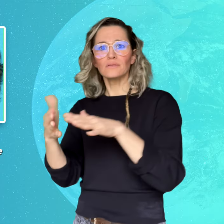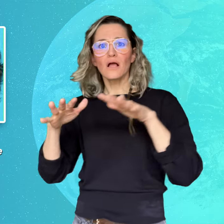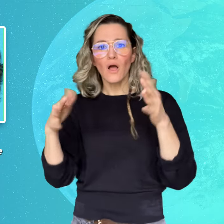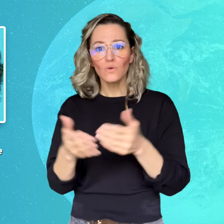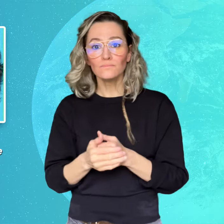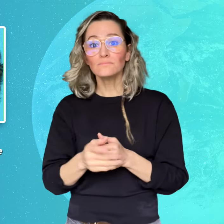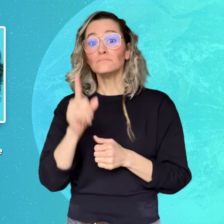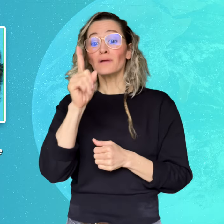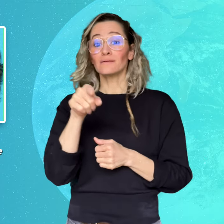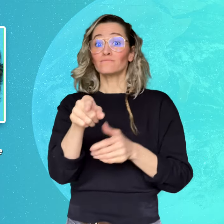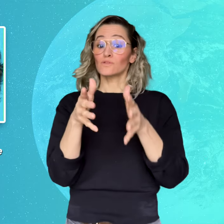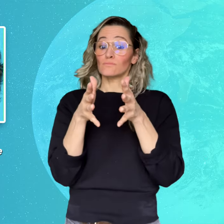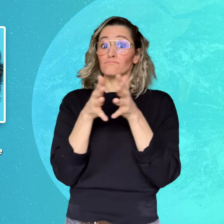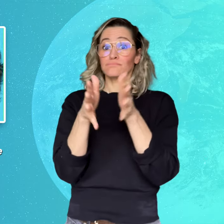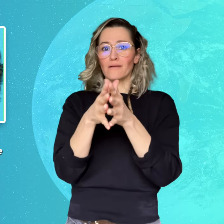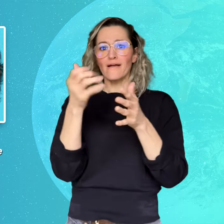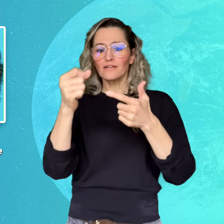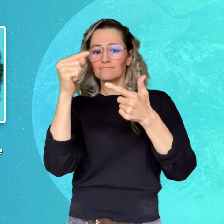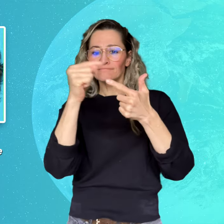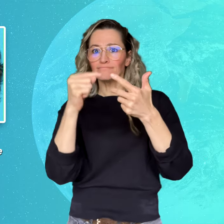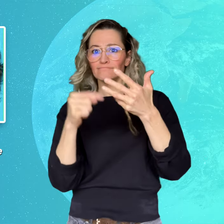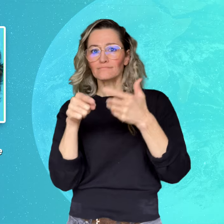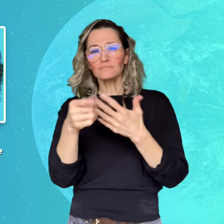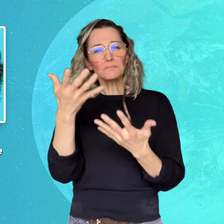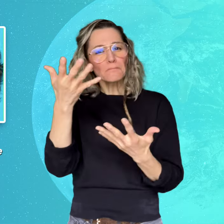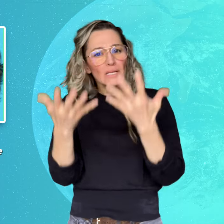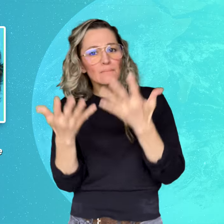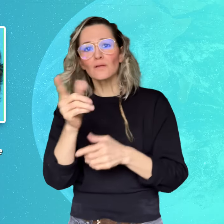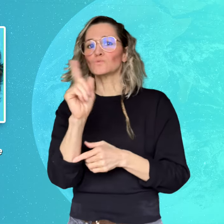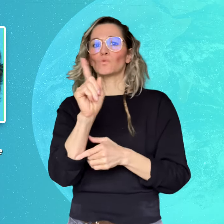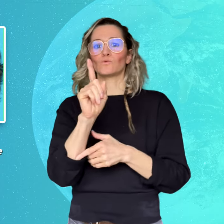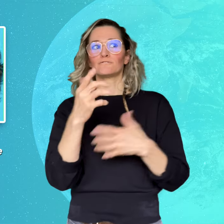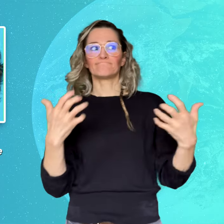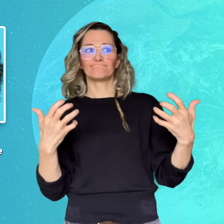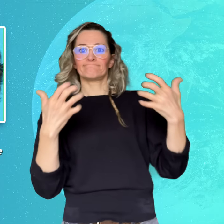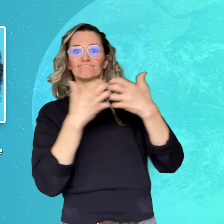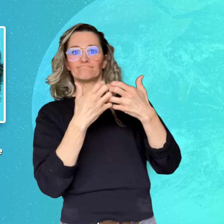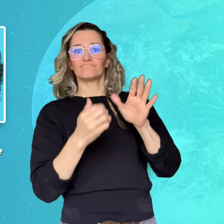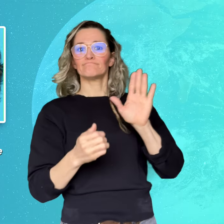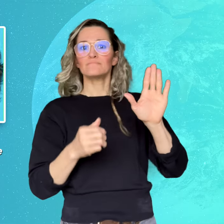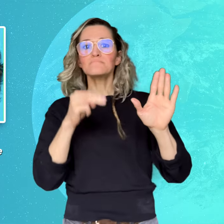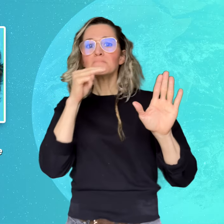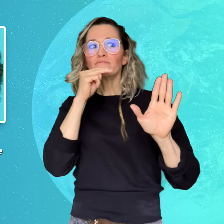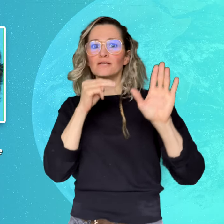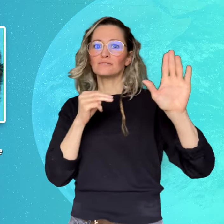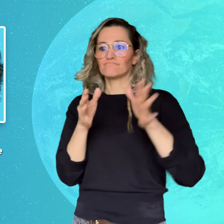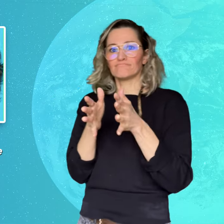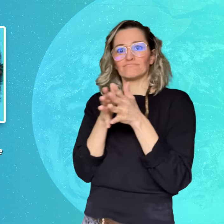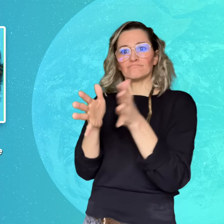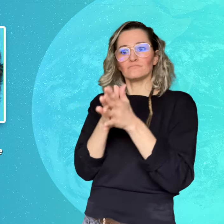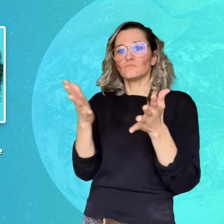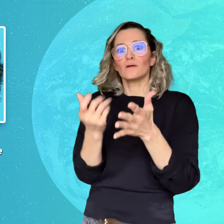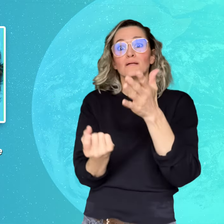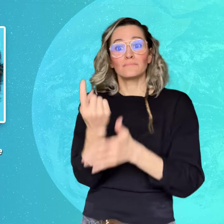With the help of the victim’s girlfriend, investigators were